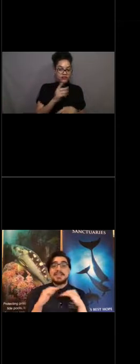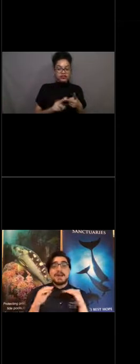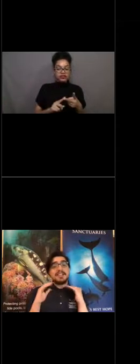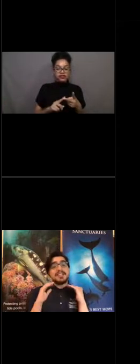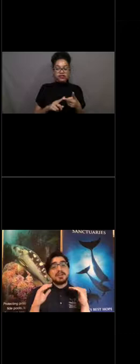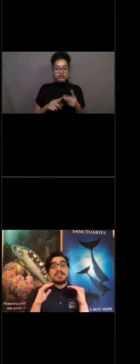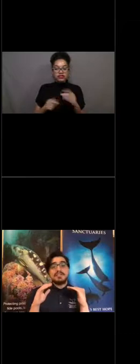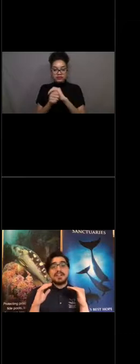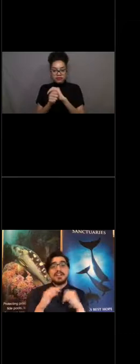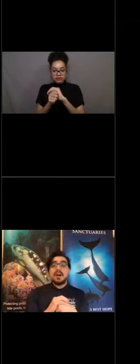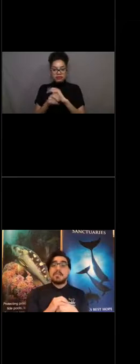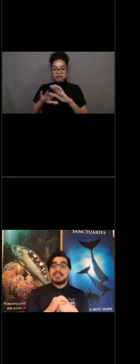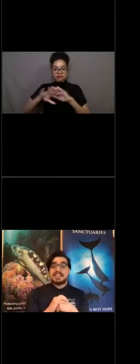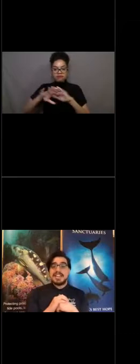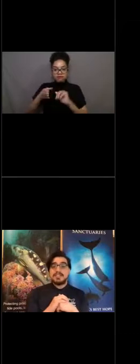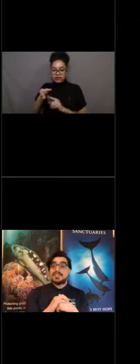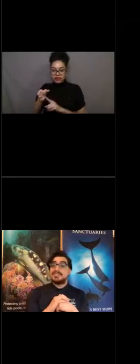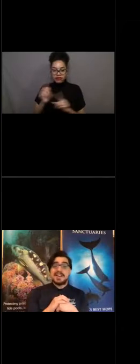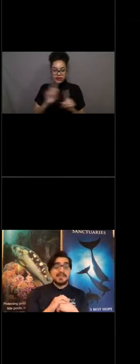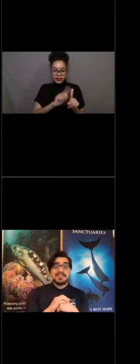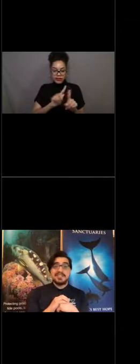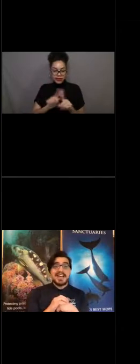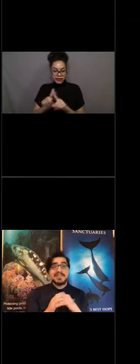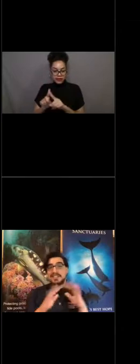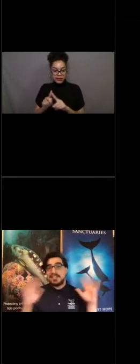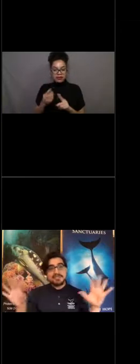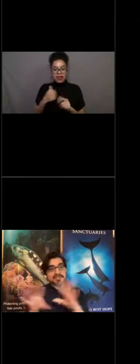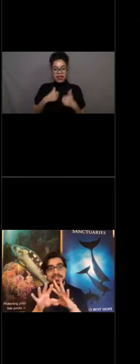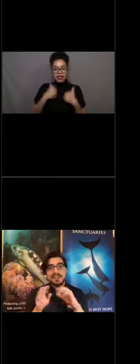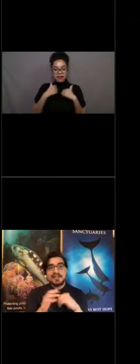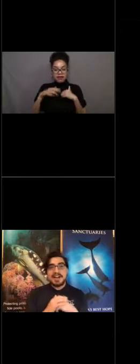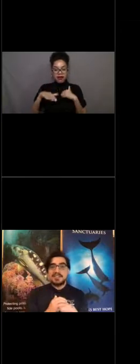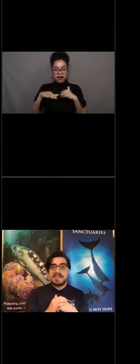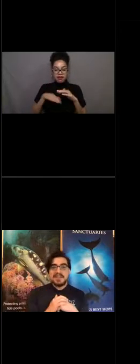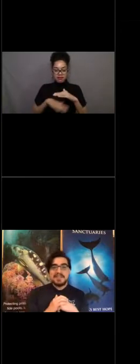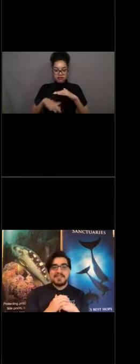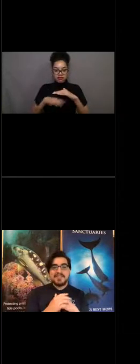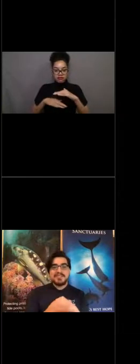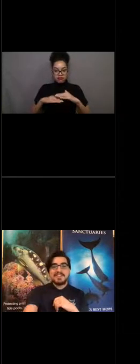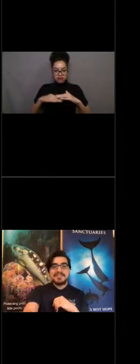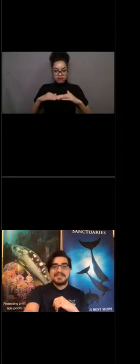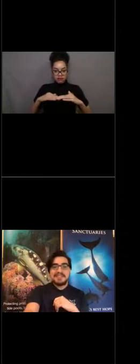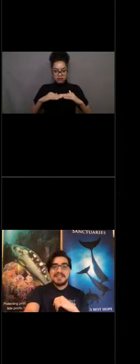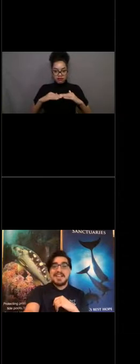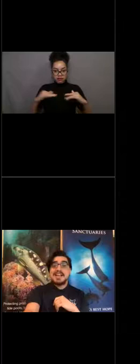Despite looking so different, our benthic neighbors are still very much alive as they traverse around the bottom of the ocean.